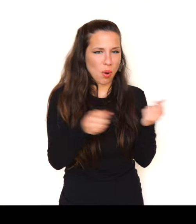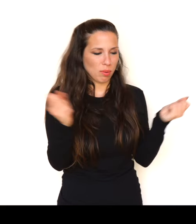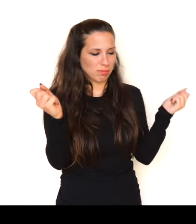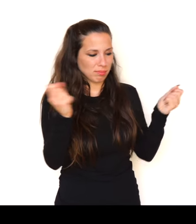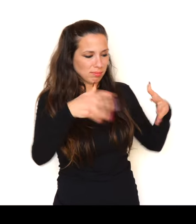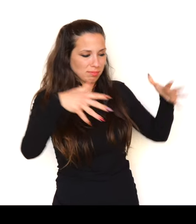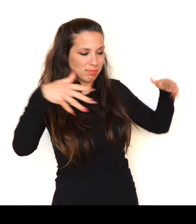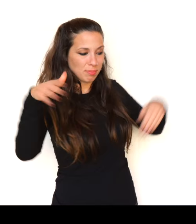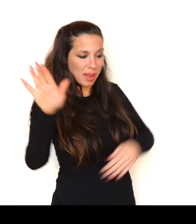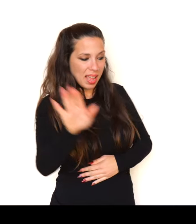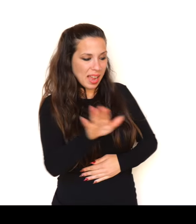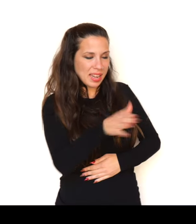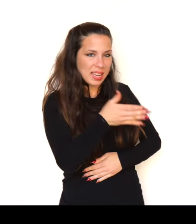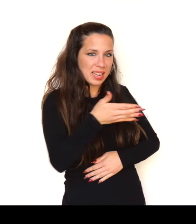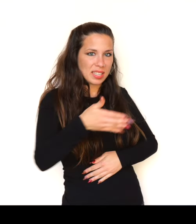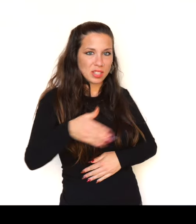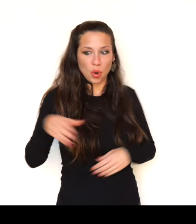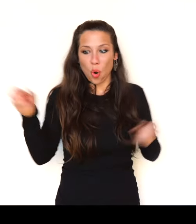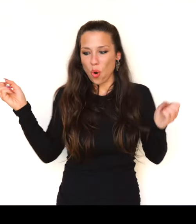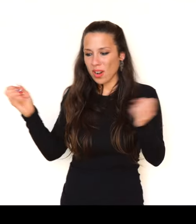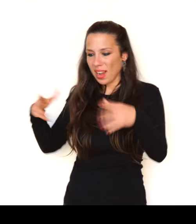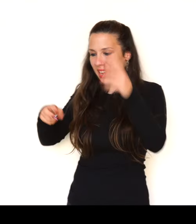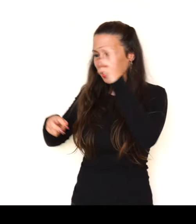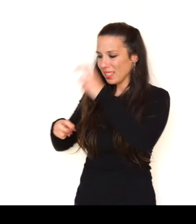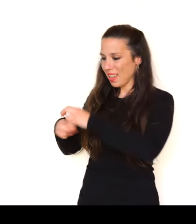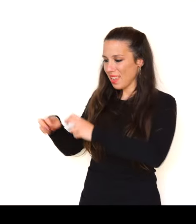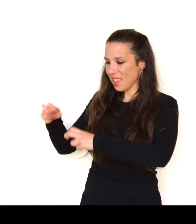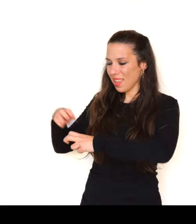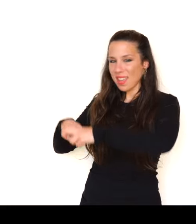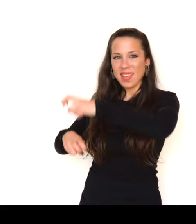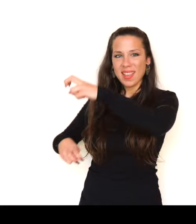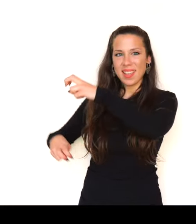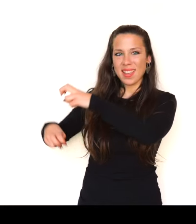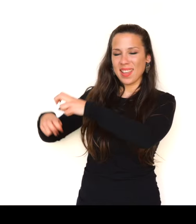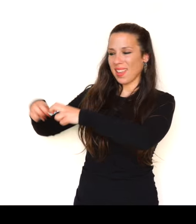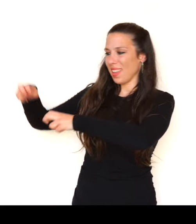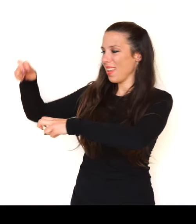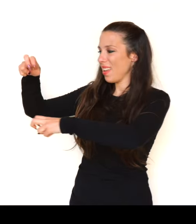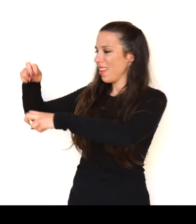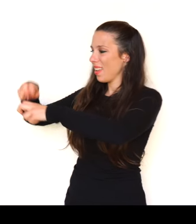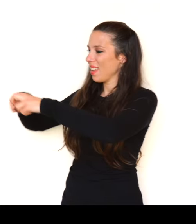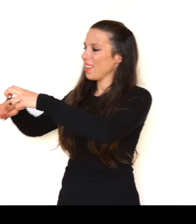ballerinas or “castellers”. (Peace is possible)